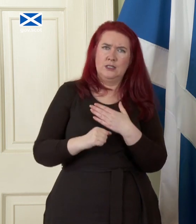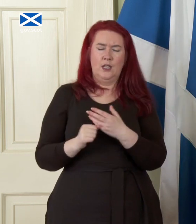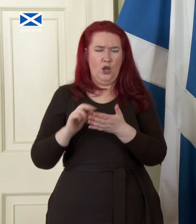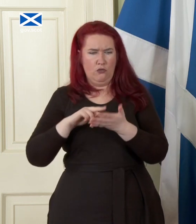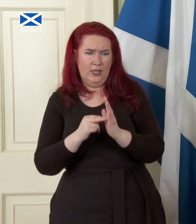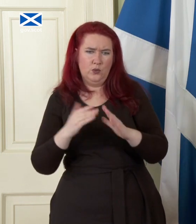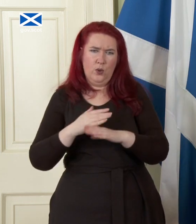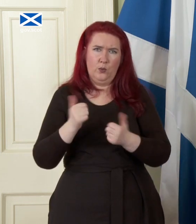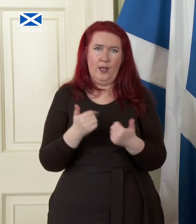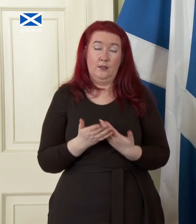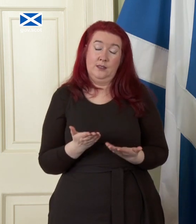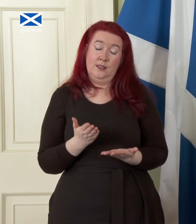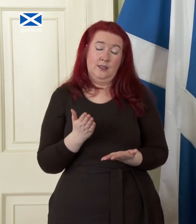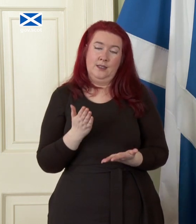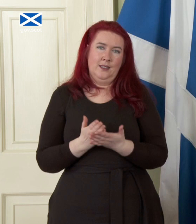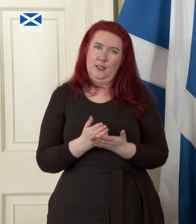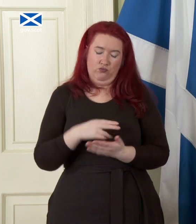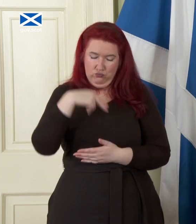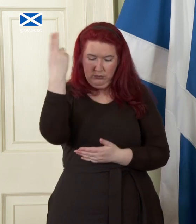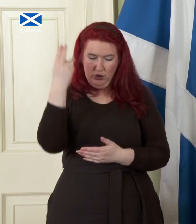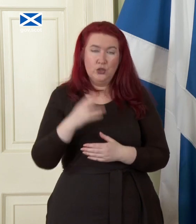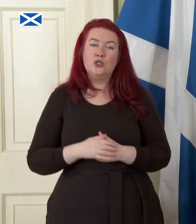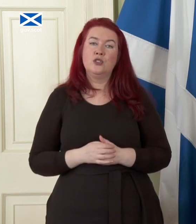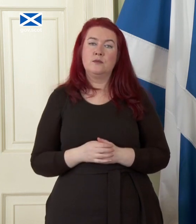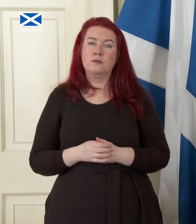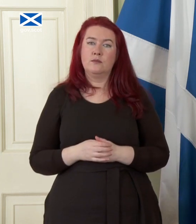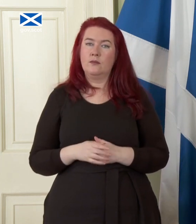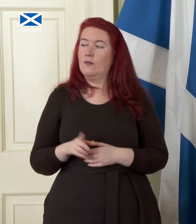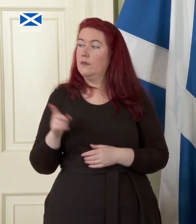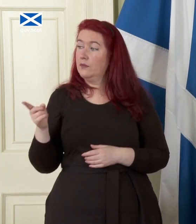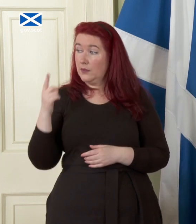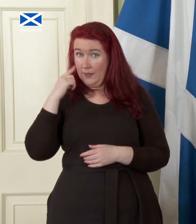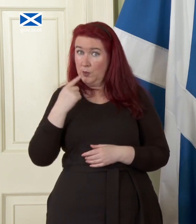effectively which is you know patent nonsense and I think you did say 500 million pounds a